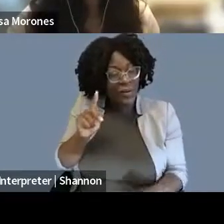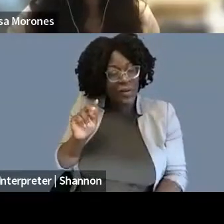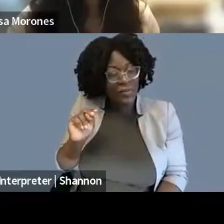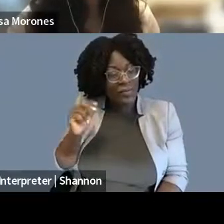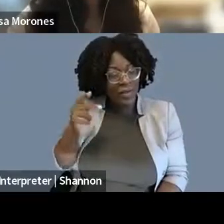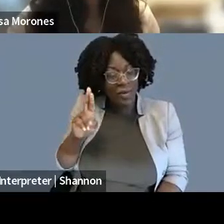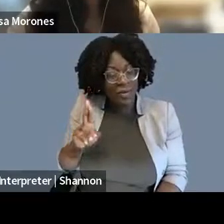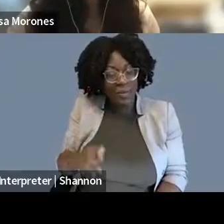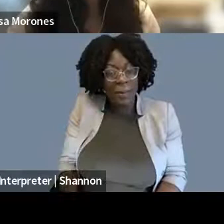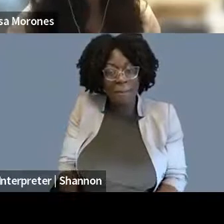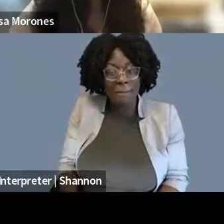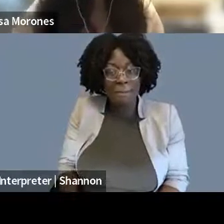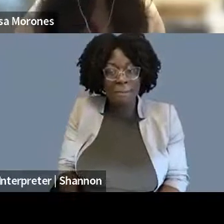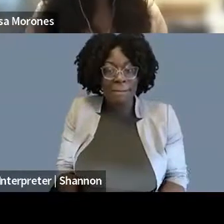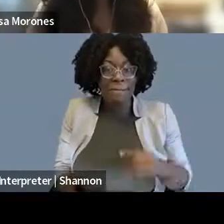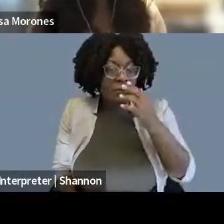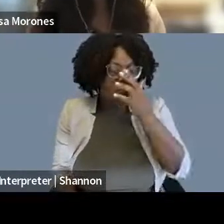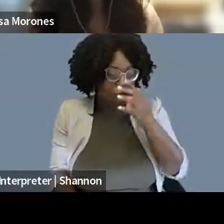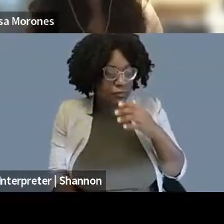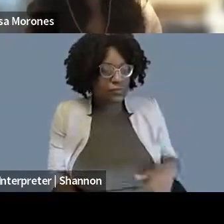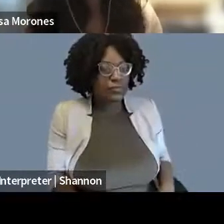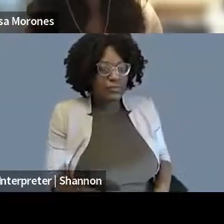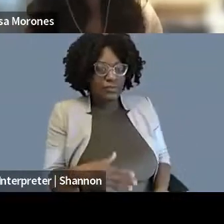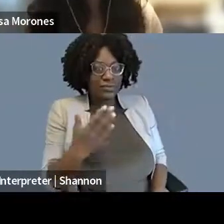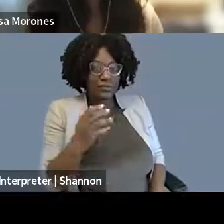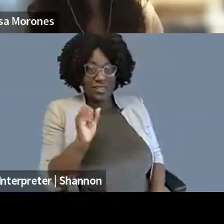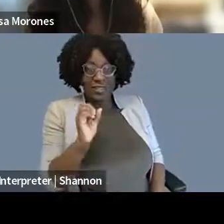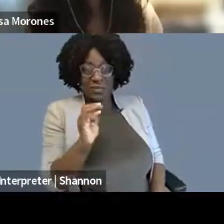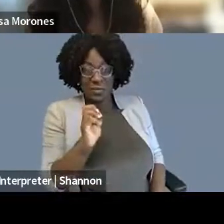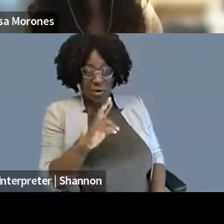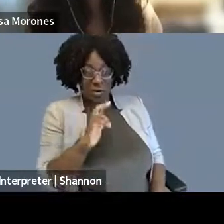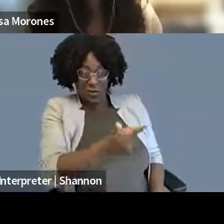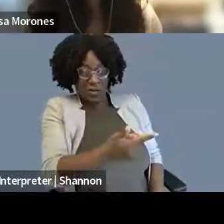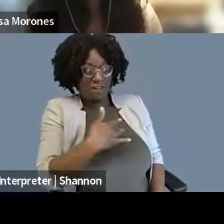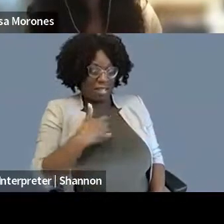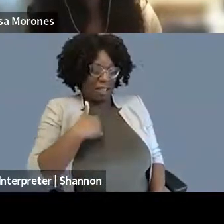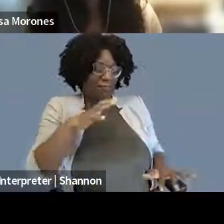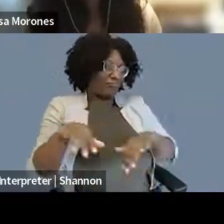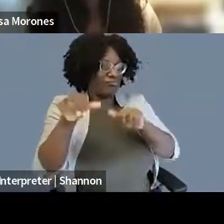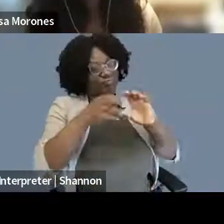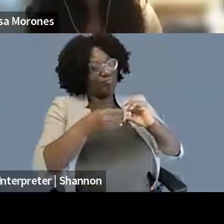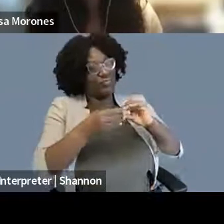I guess that's, Sommer, I've been talking a lot, so you go if you wanna go first. Okay.